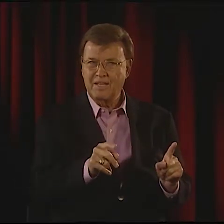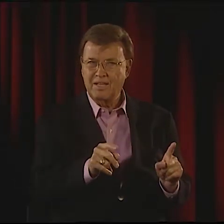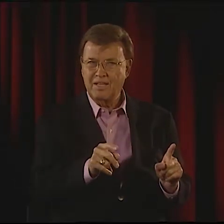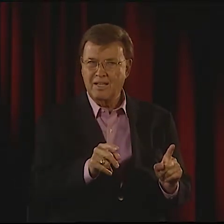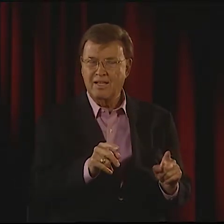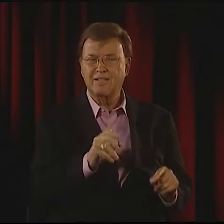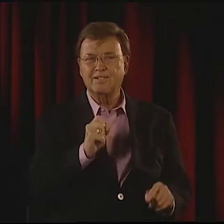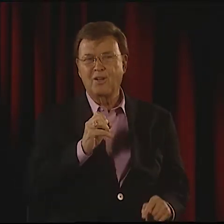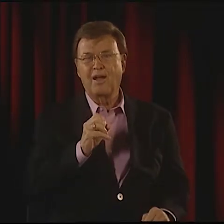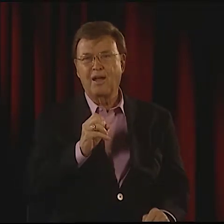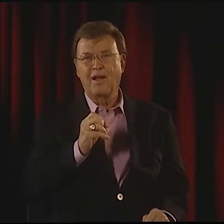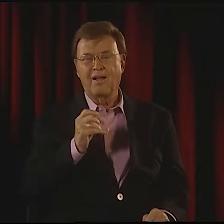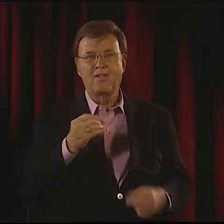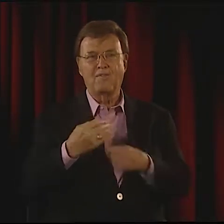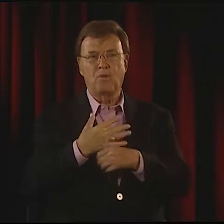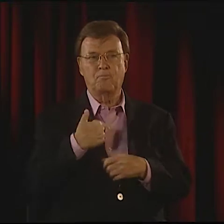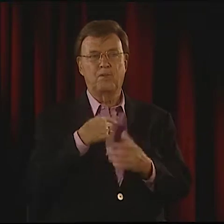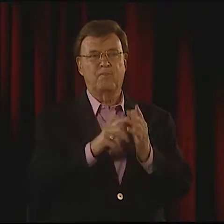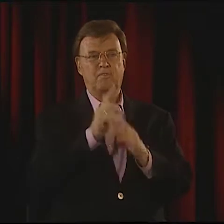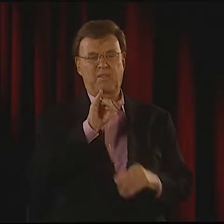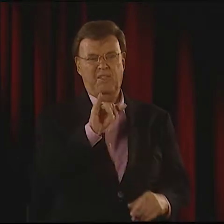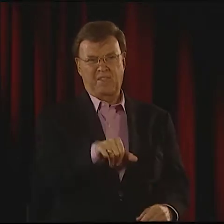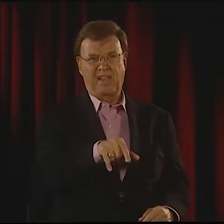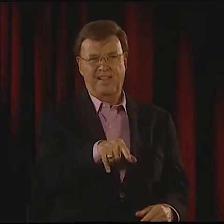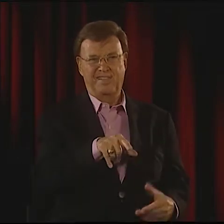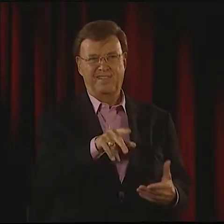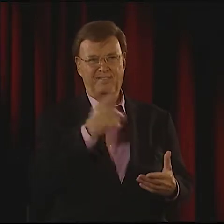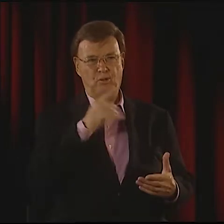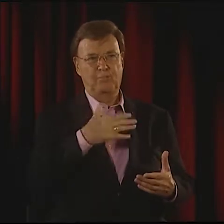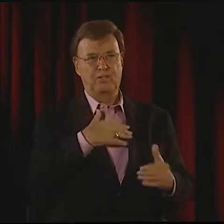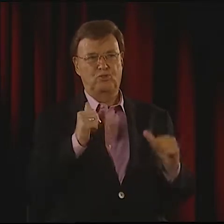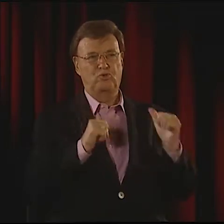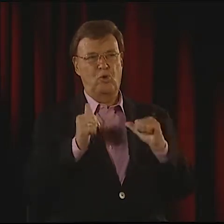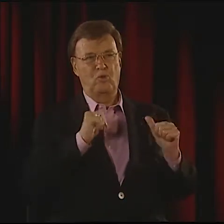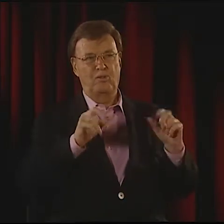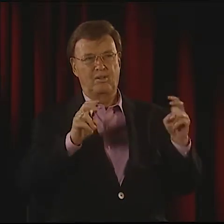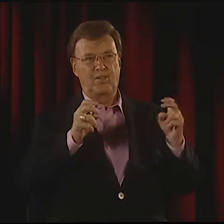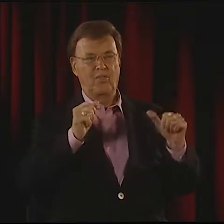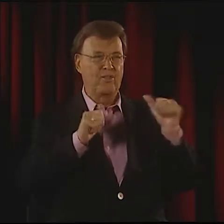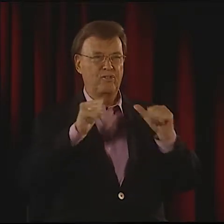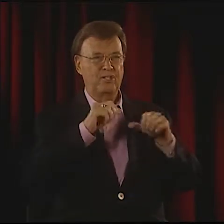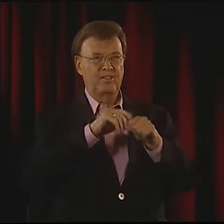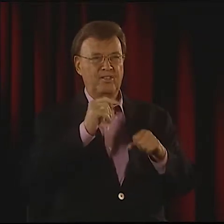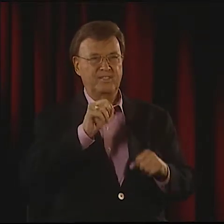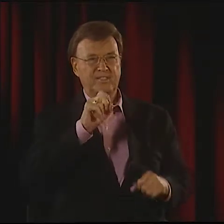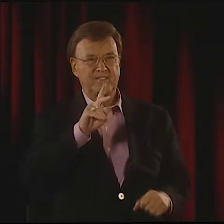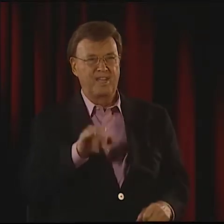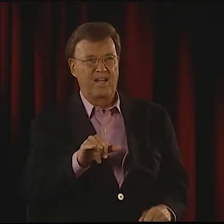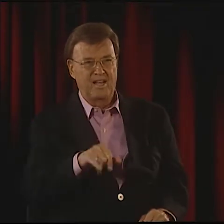IT WASN'T POETRY-- IT'S DIFFERENT-- BUT IT INFLUENCED MY PERFORMANCE